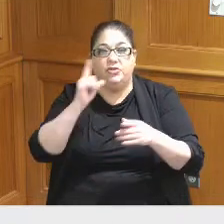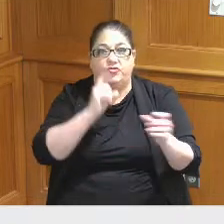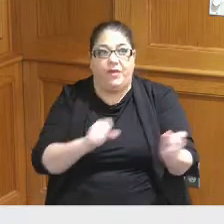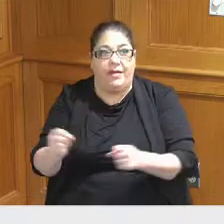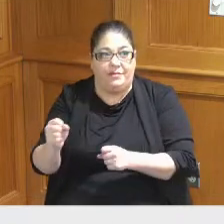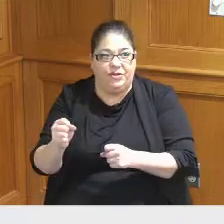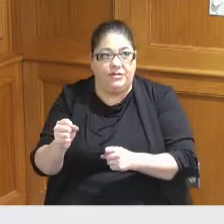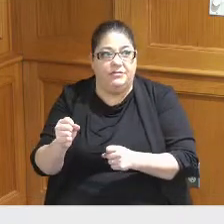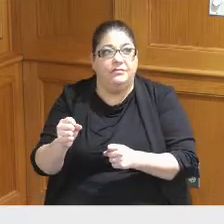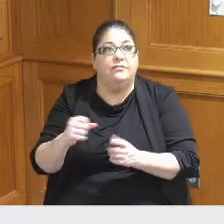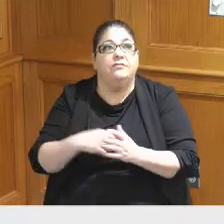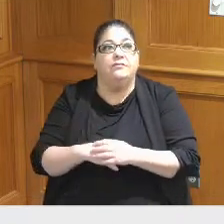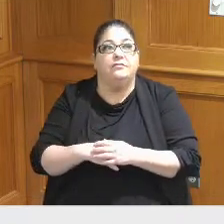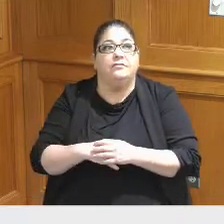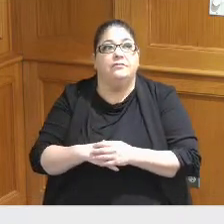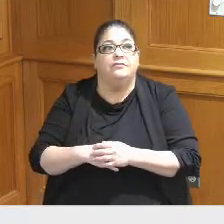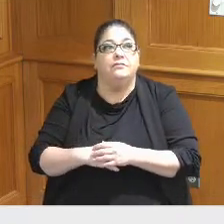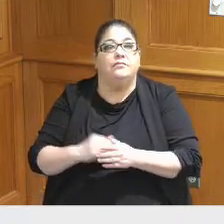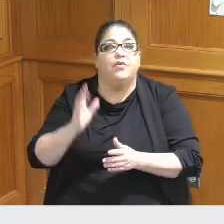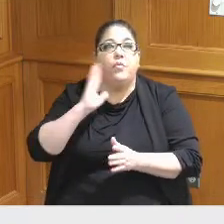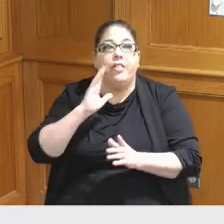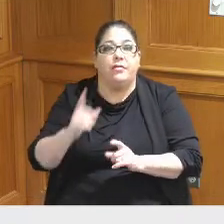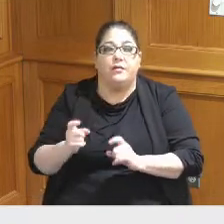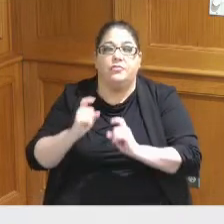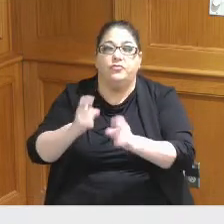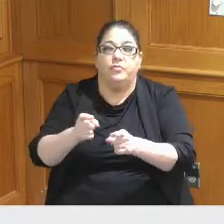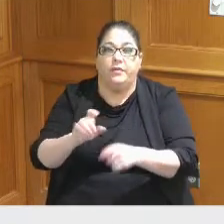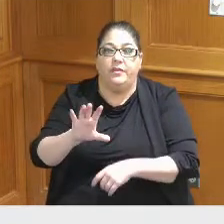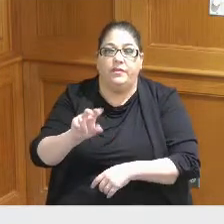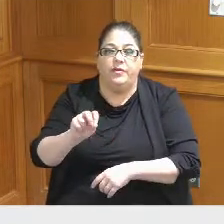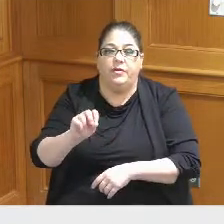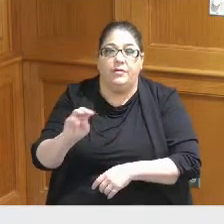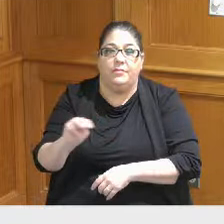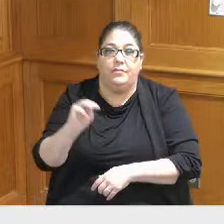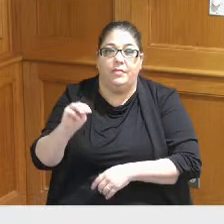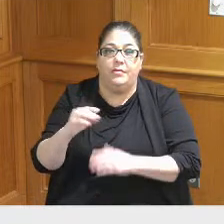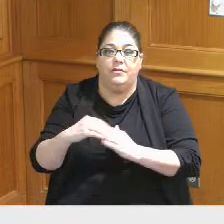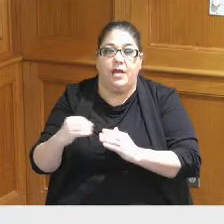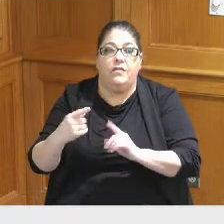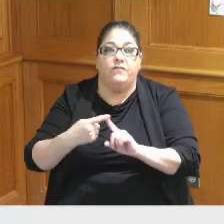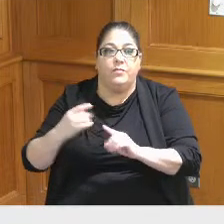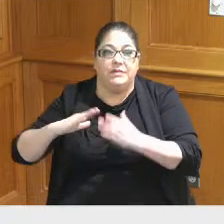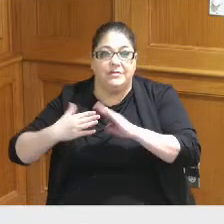there is a cut there would be a contribution of 30 million dollars from the city of Cincinnati seven